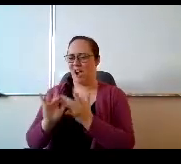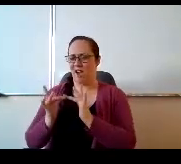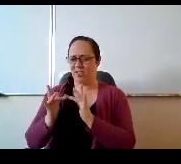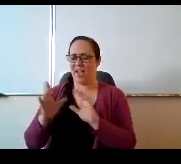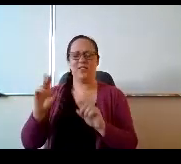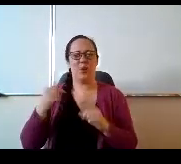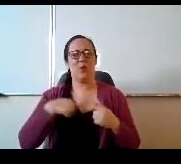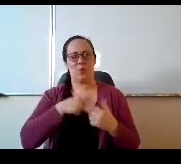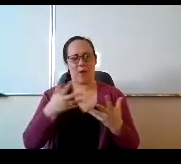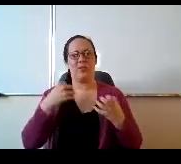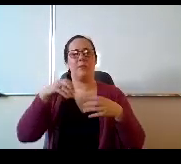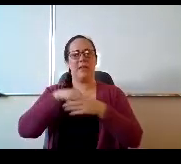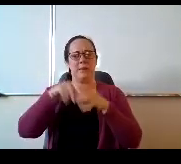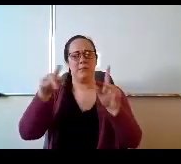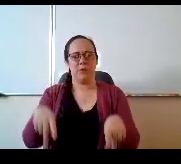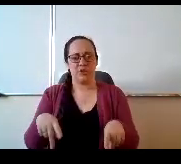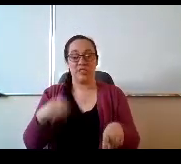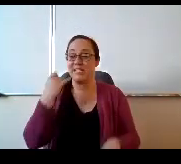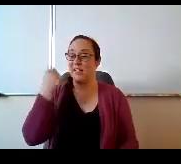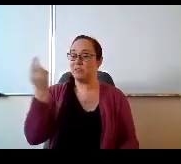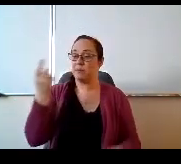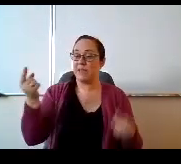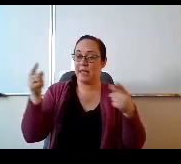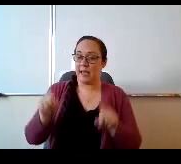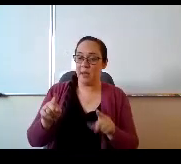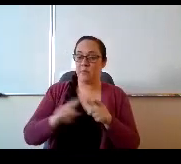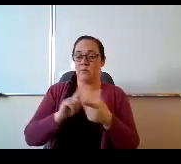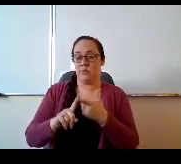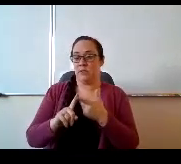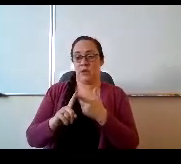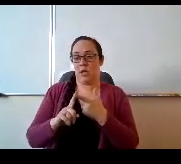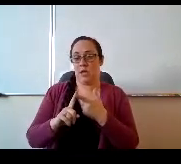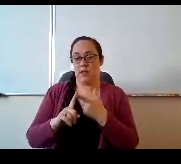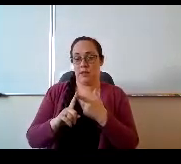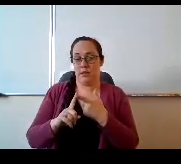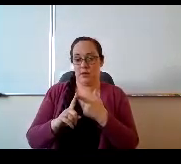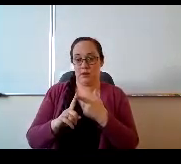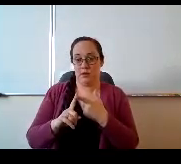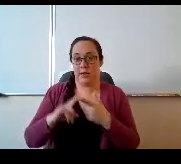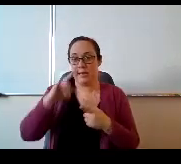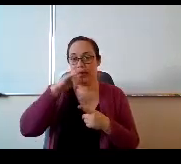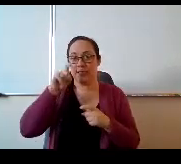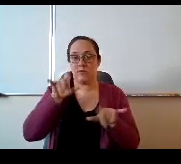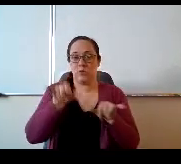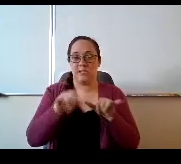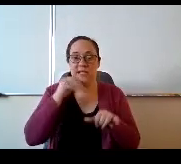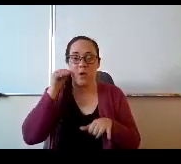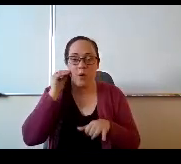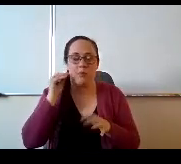If something happens and they have to, you know, to to stay at home, you know will certainly work with that.